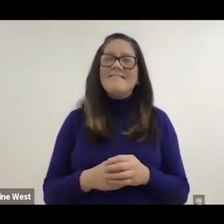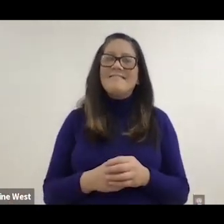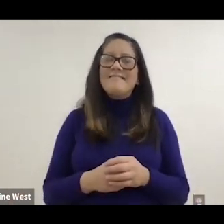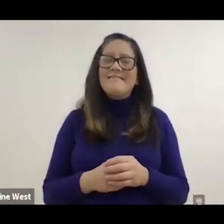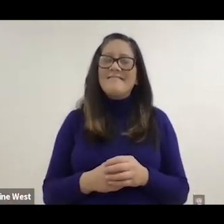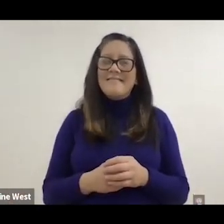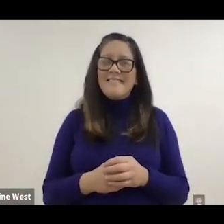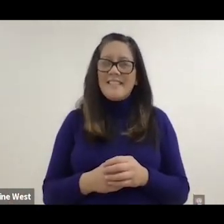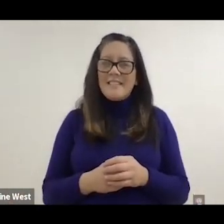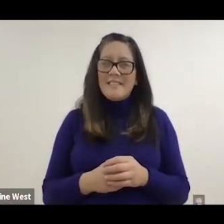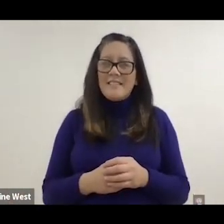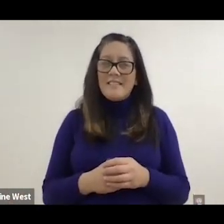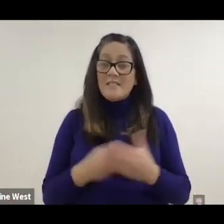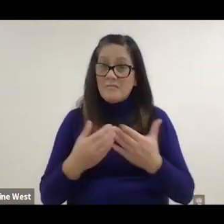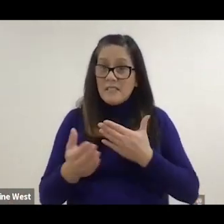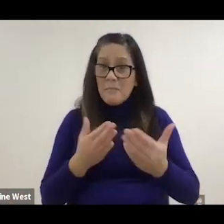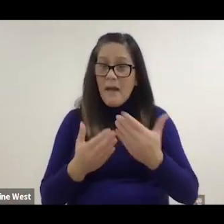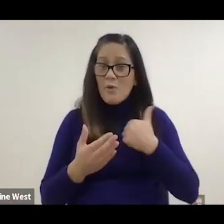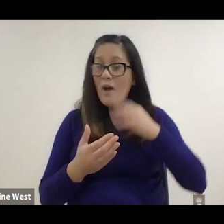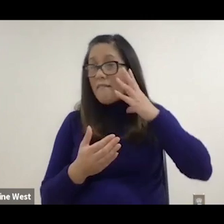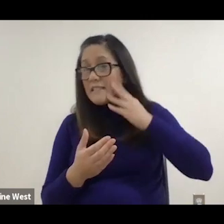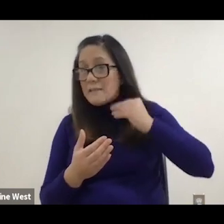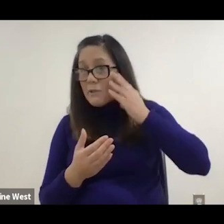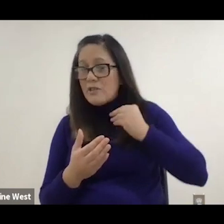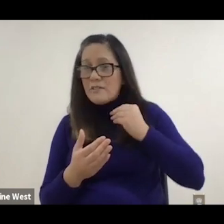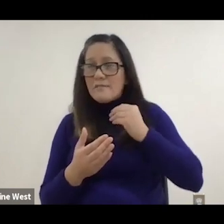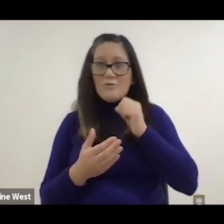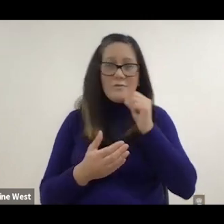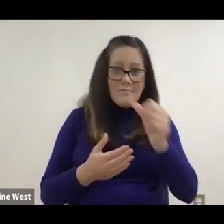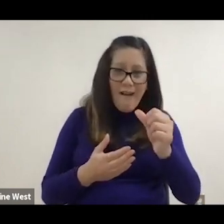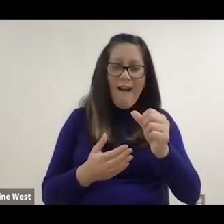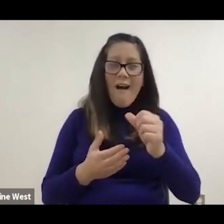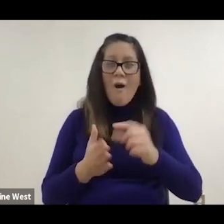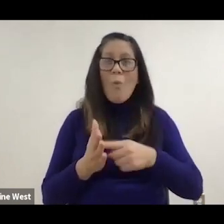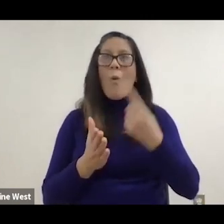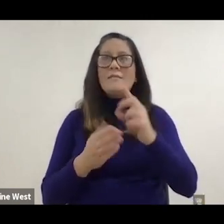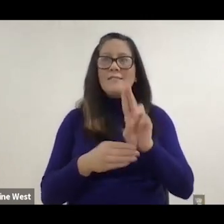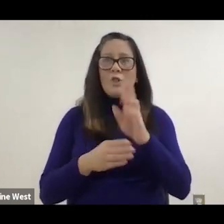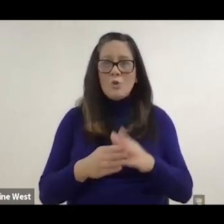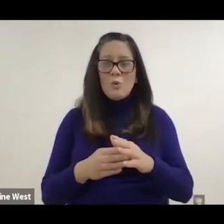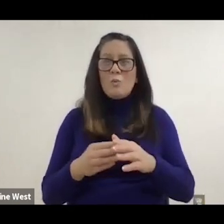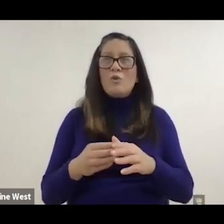you can learn things from what consumers will do with them once they get them.